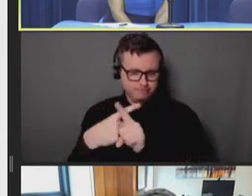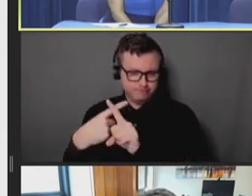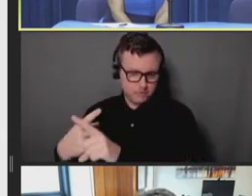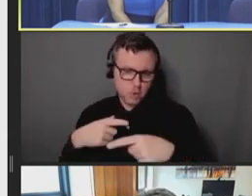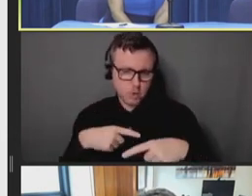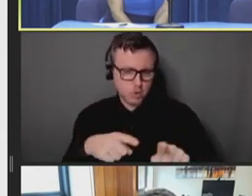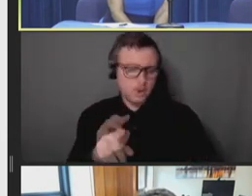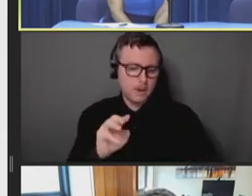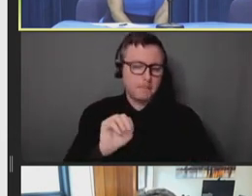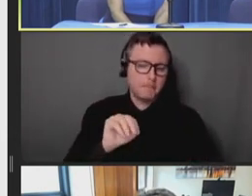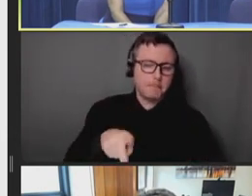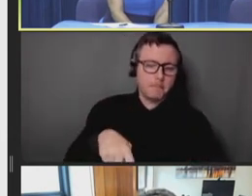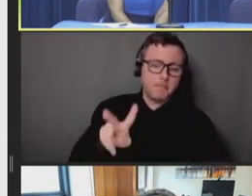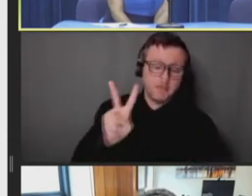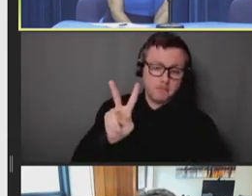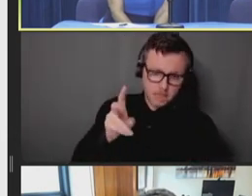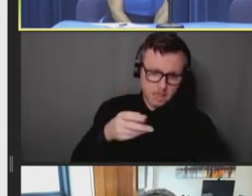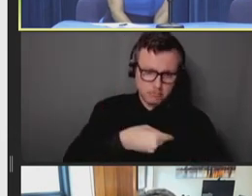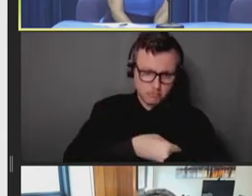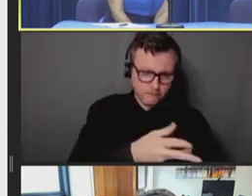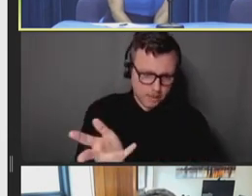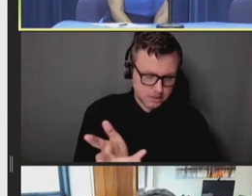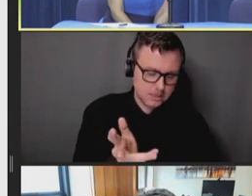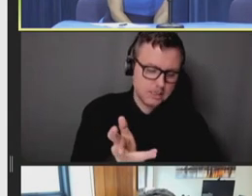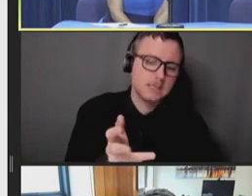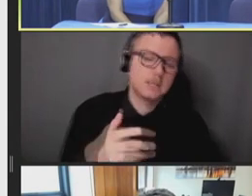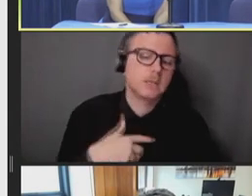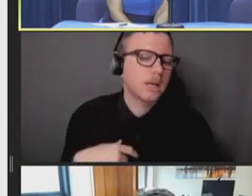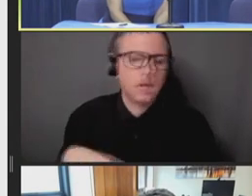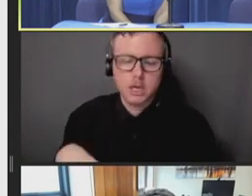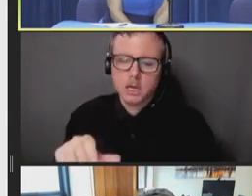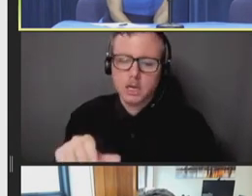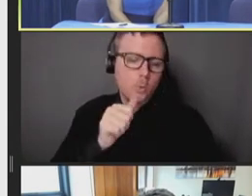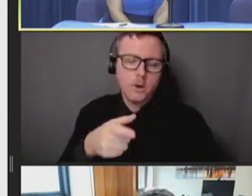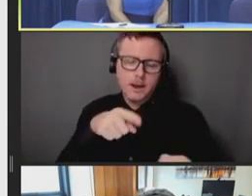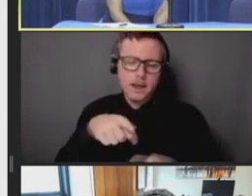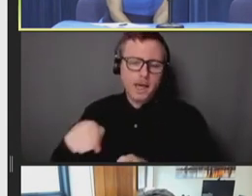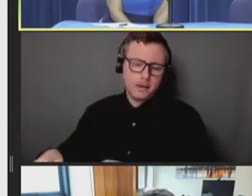issues that face us, should we need to engage with other medical countermeasures in the future.